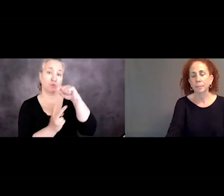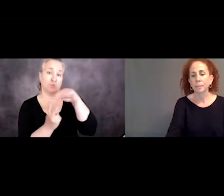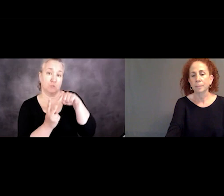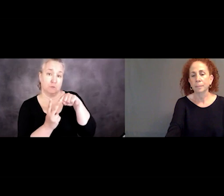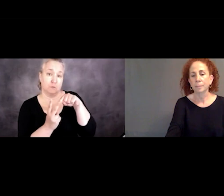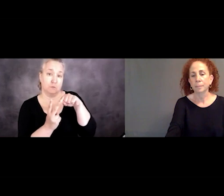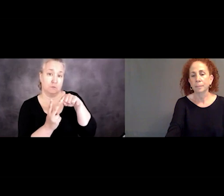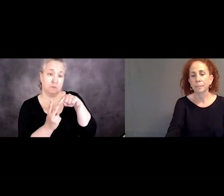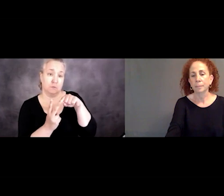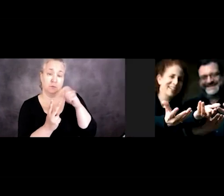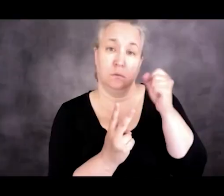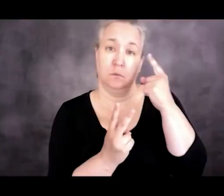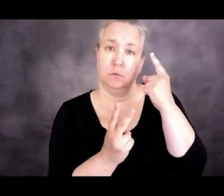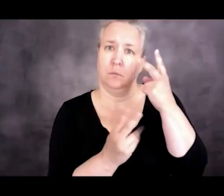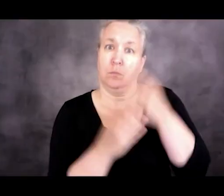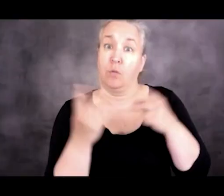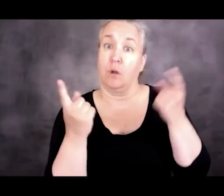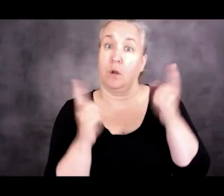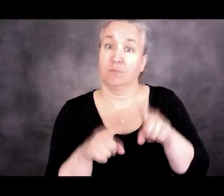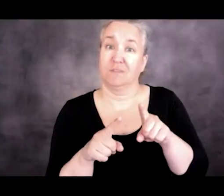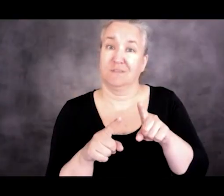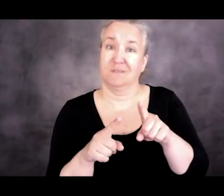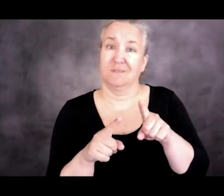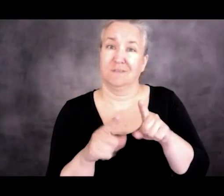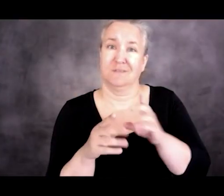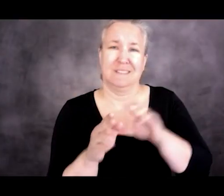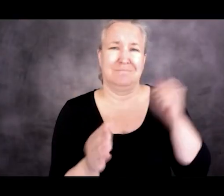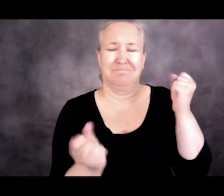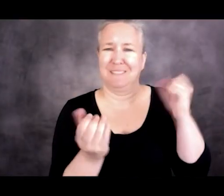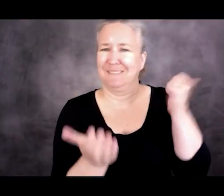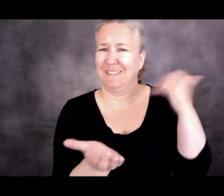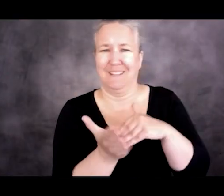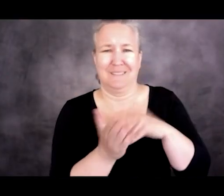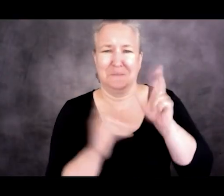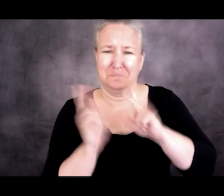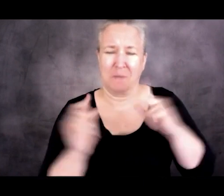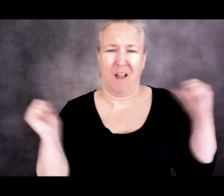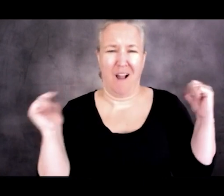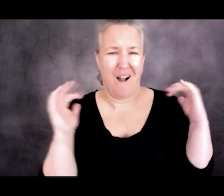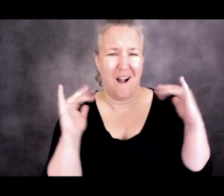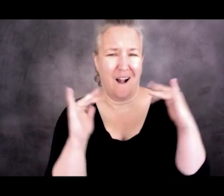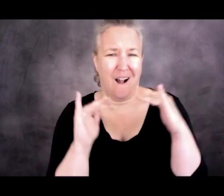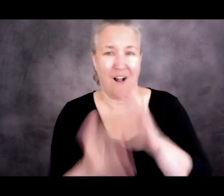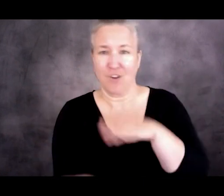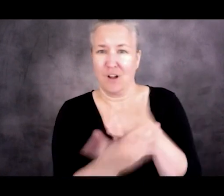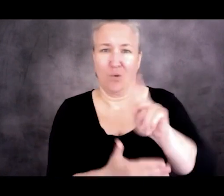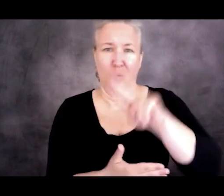with tens of thousands of people arriving to the United States and claiming asylum, both those instances led